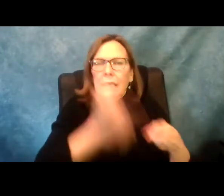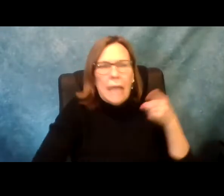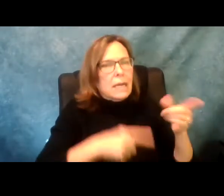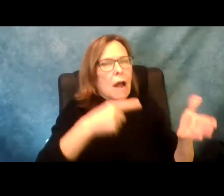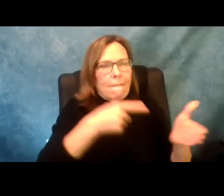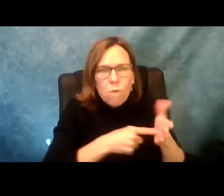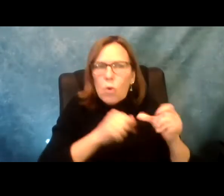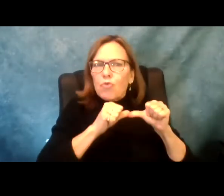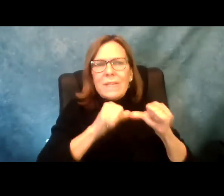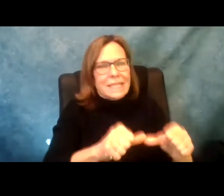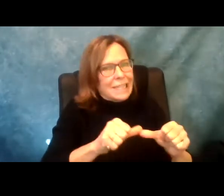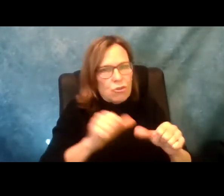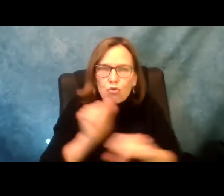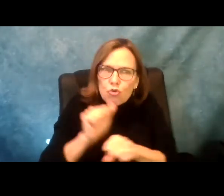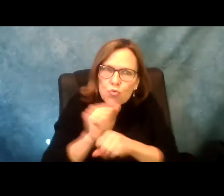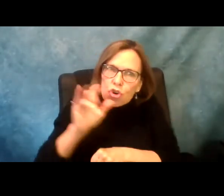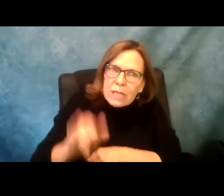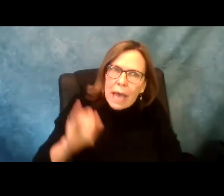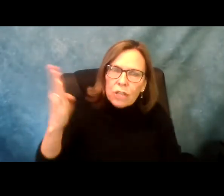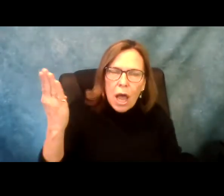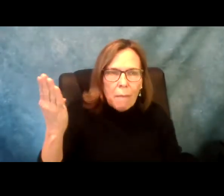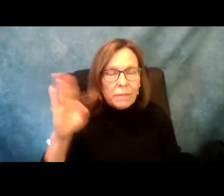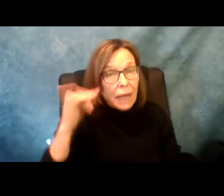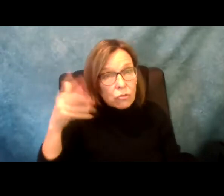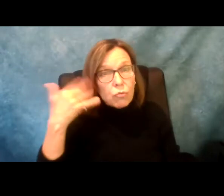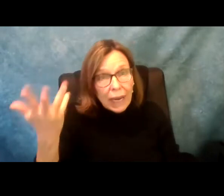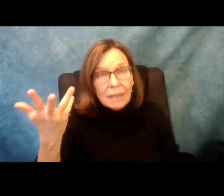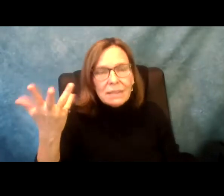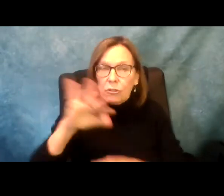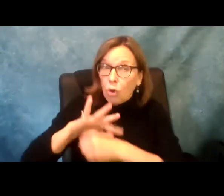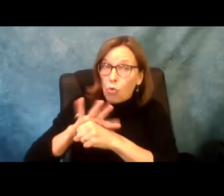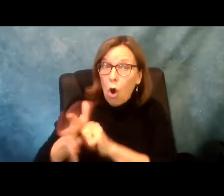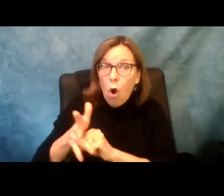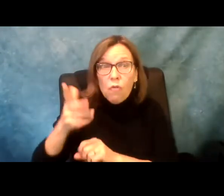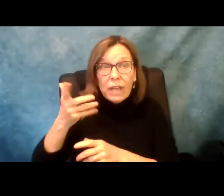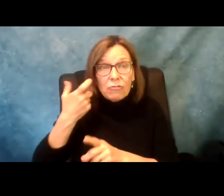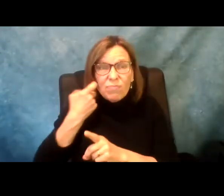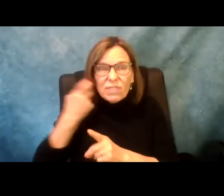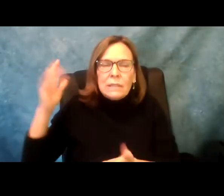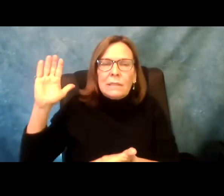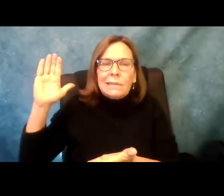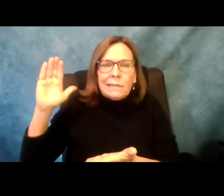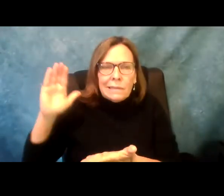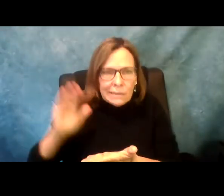Not because they aren't dedicated. But simply because they can't afford to continue to do the job, which is crazy.